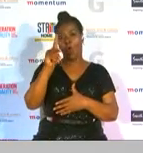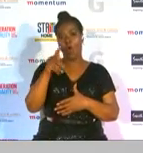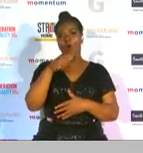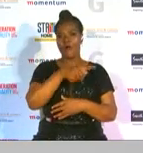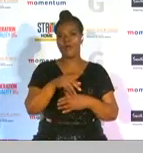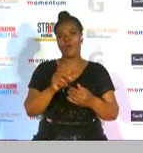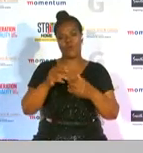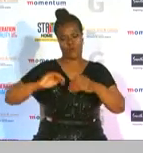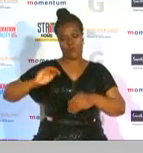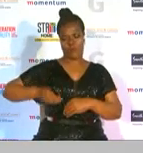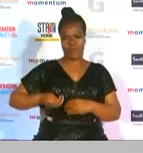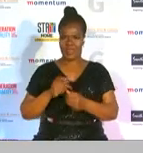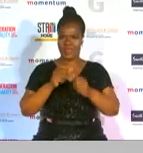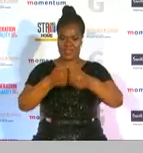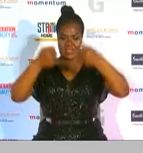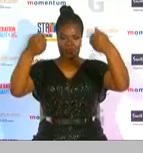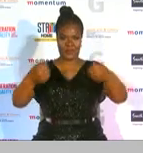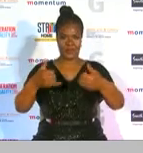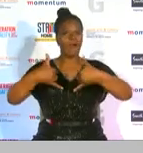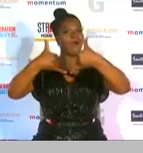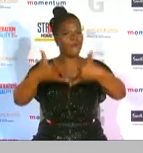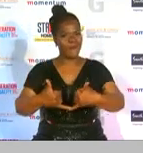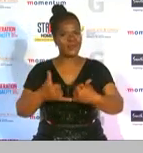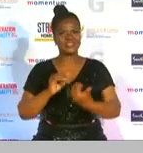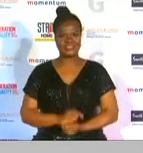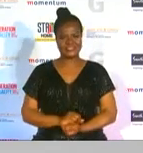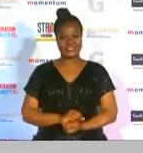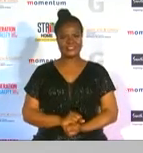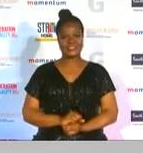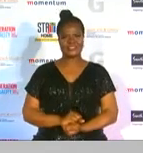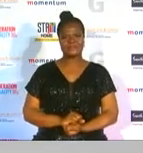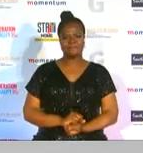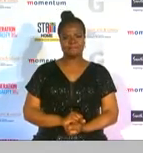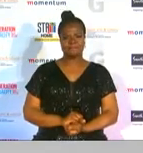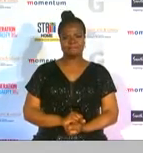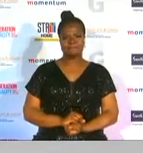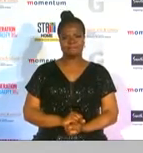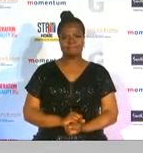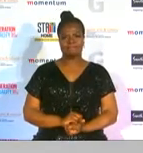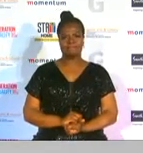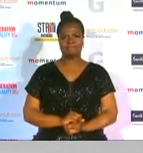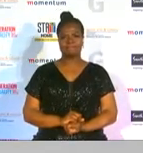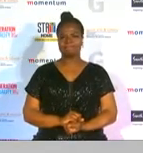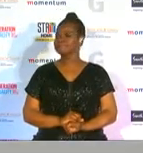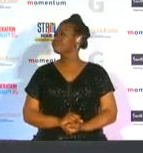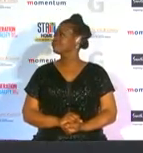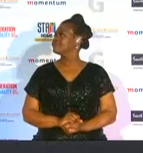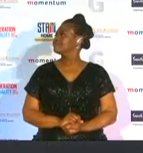print award to present this award as momentum protease player laura volfart